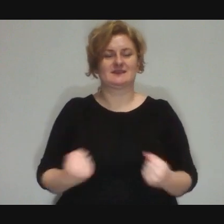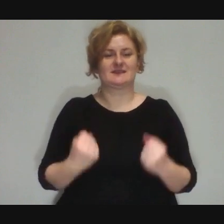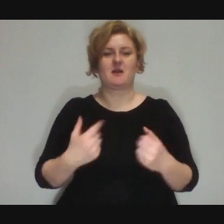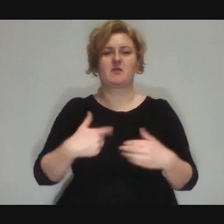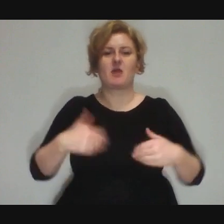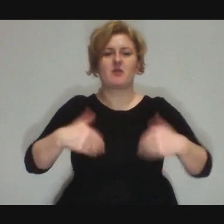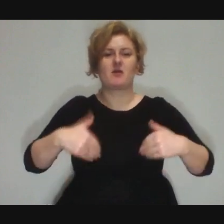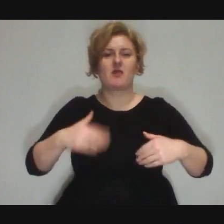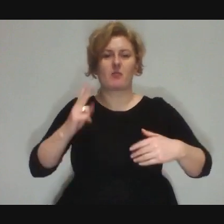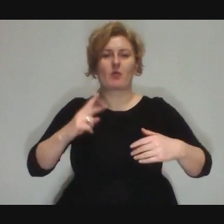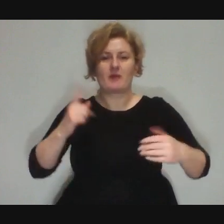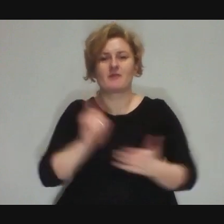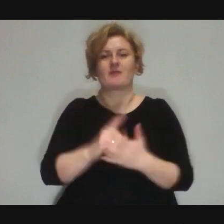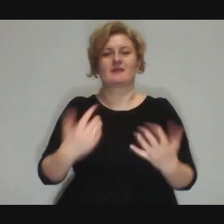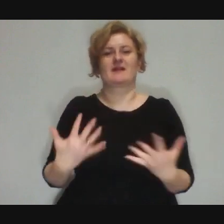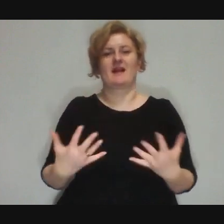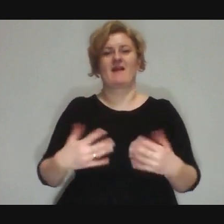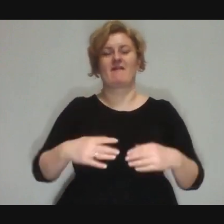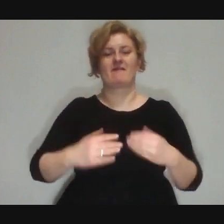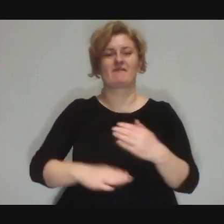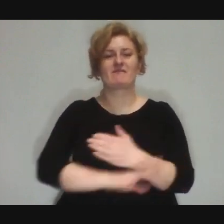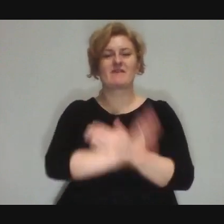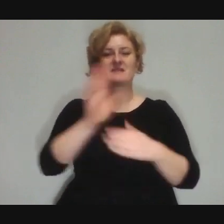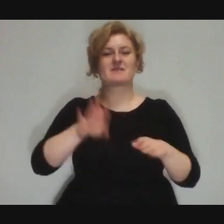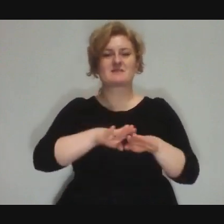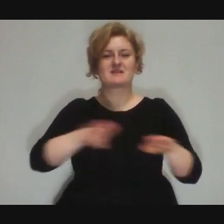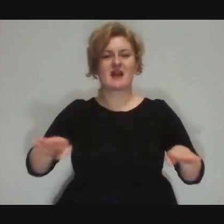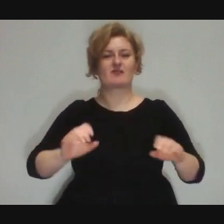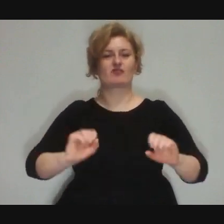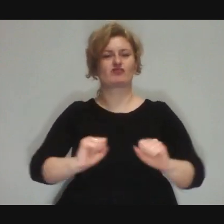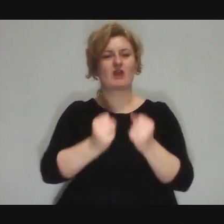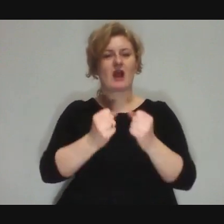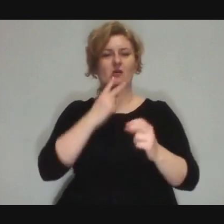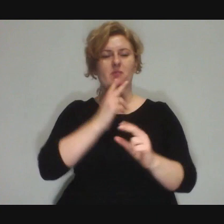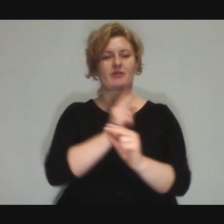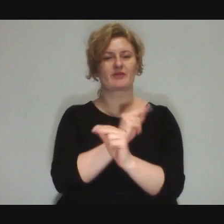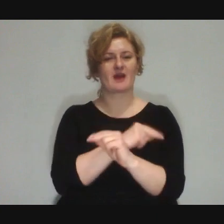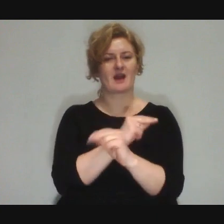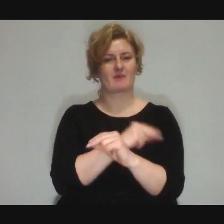the performance on stage has a therapeutic effect on them, more or less.